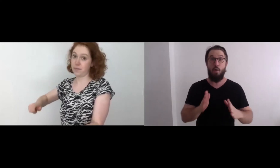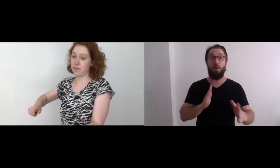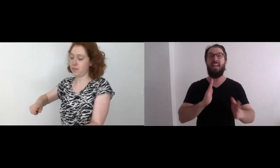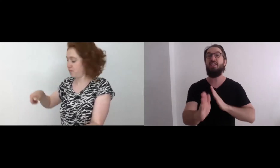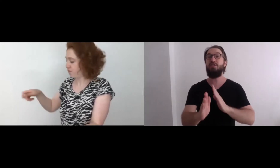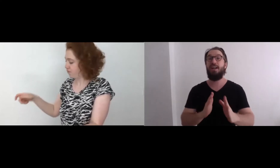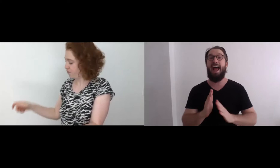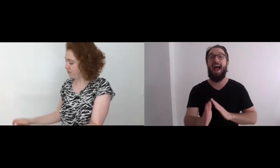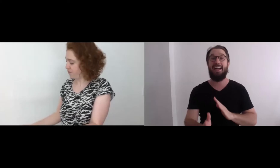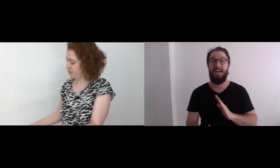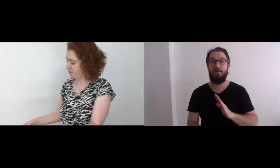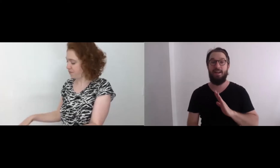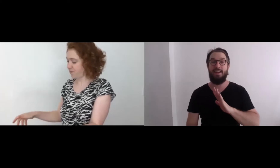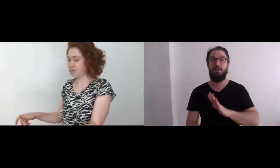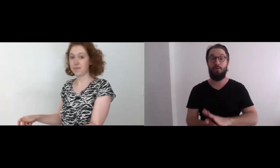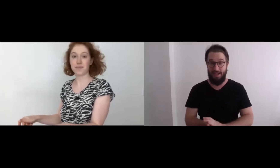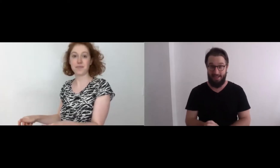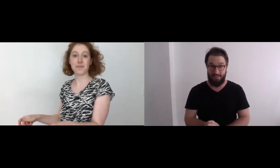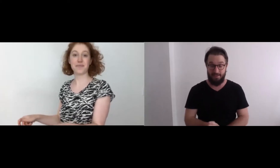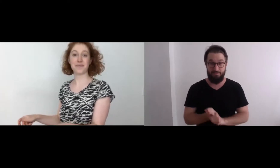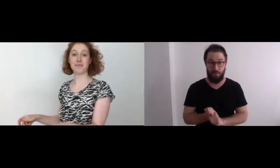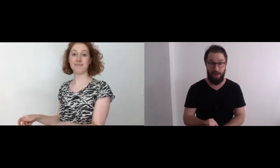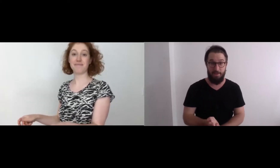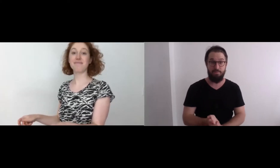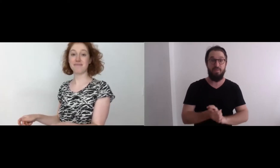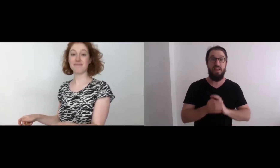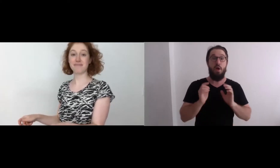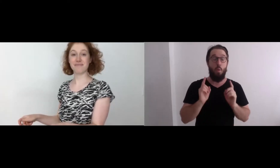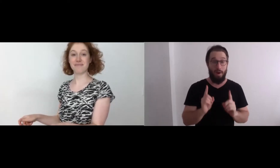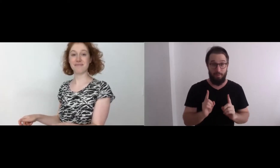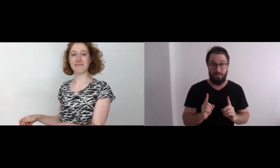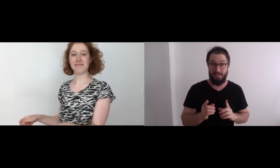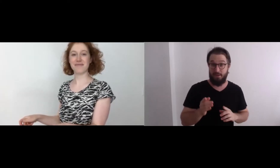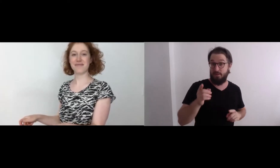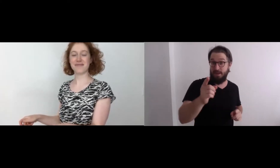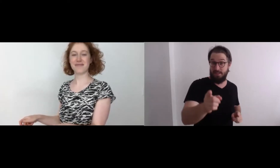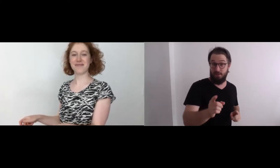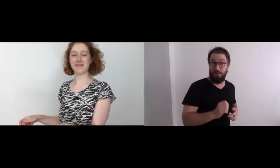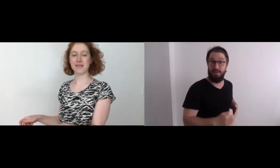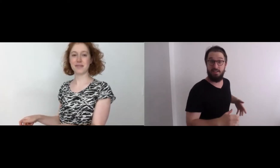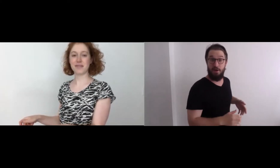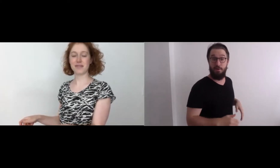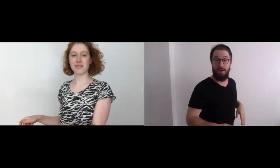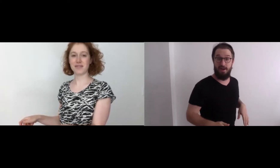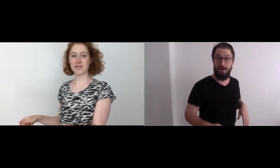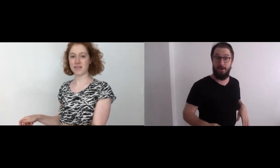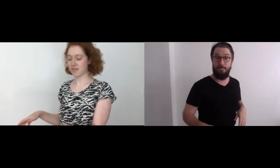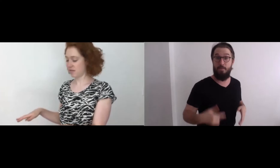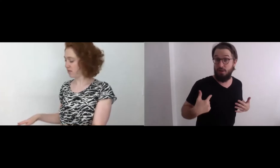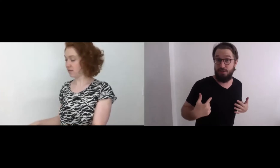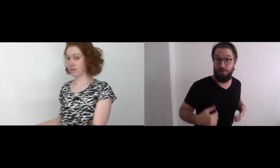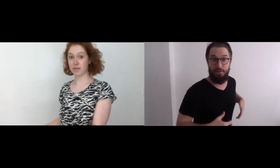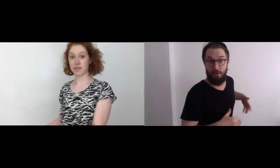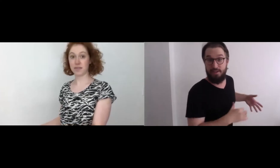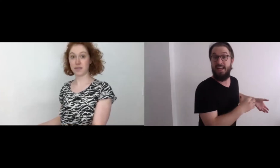We're each gonna act out and ingredient. Okay? One person starts by stirring so, um, I'll stir first,